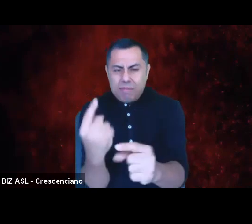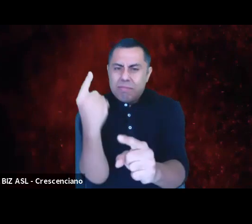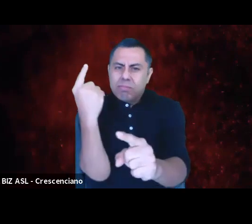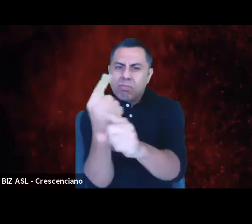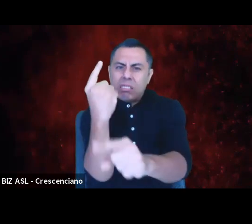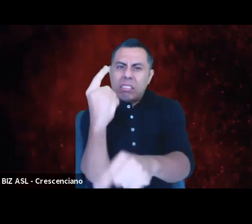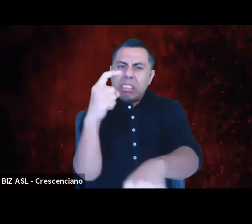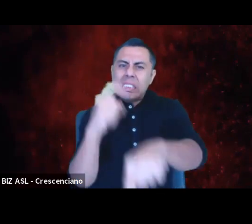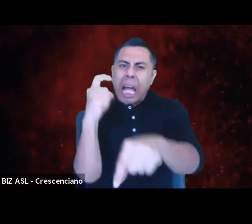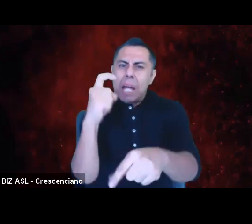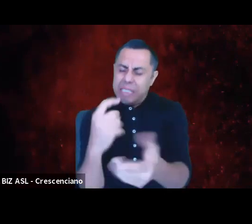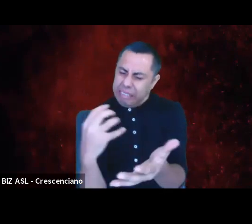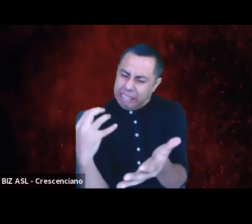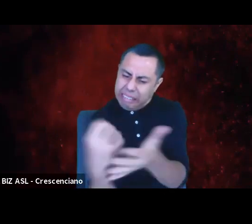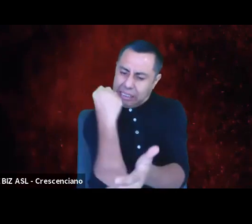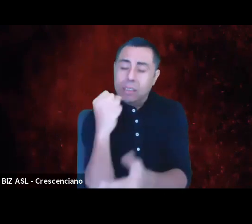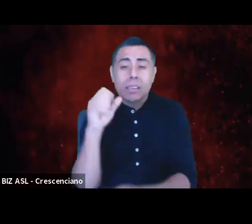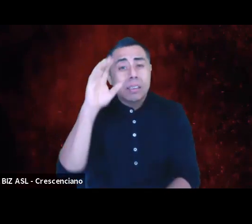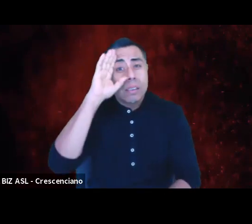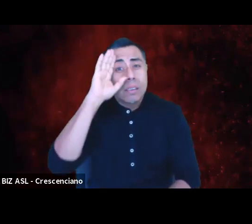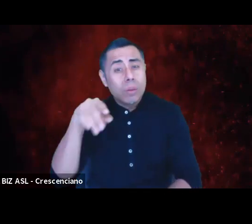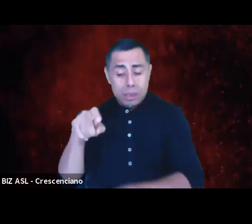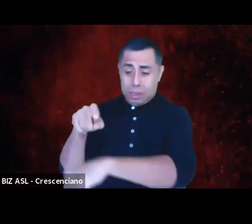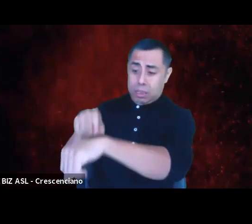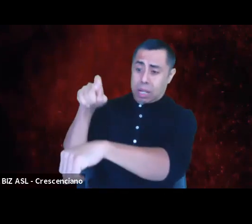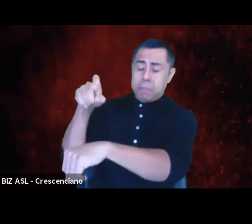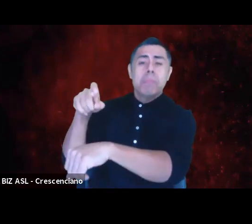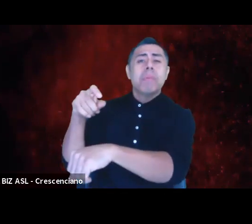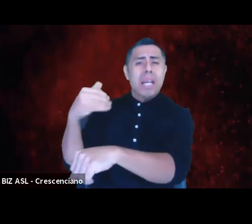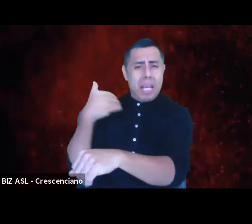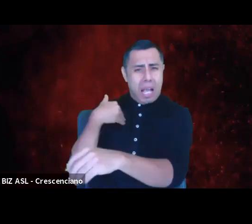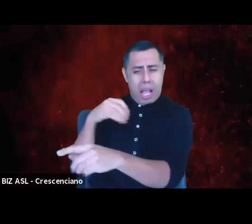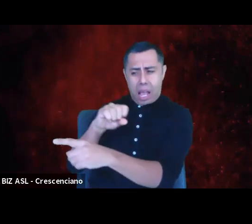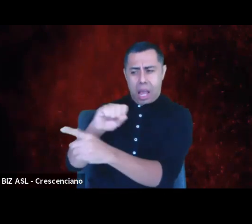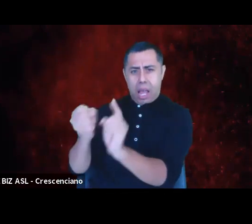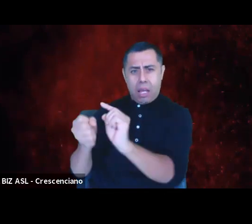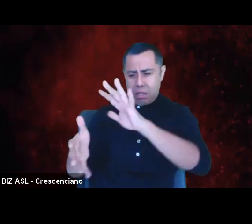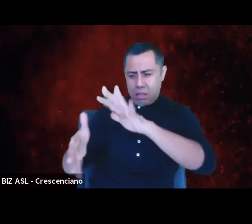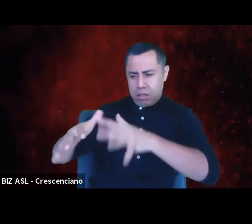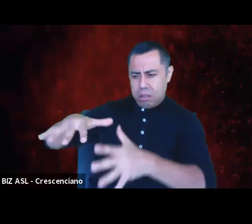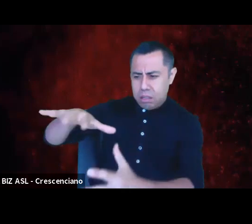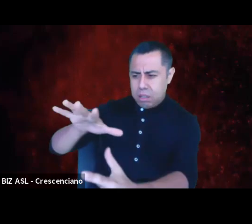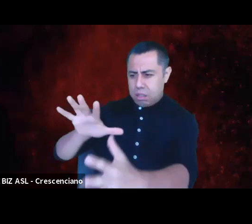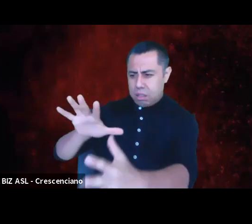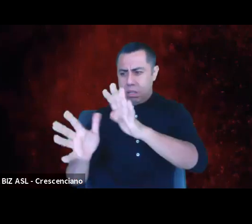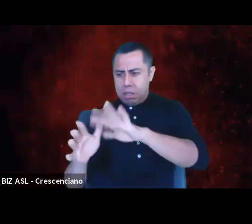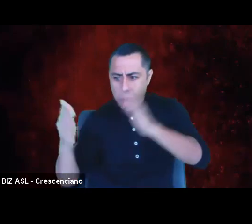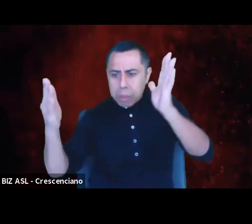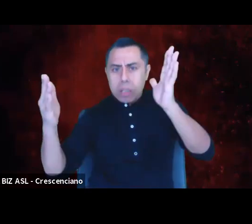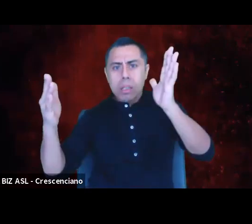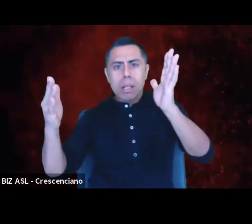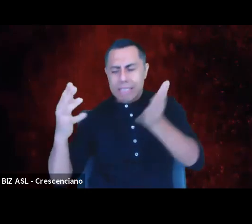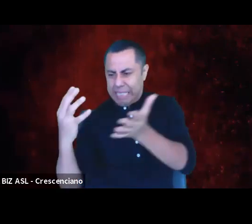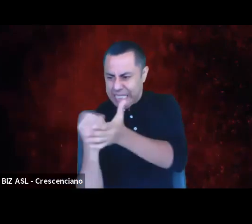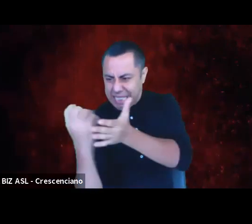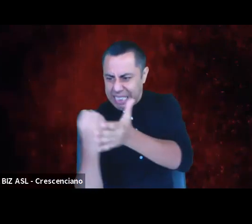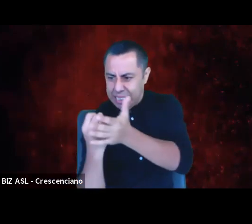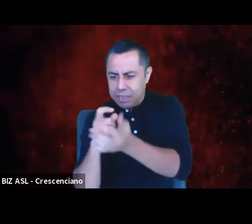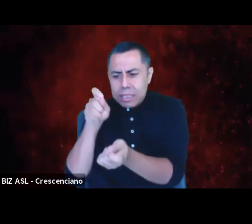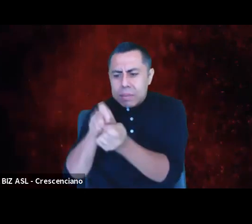Every time is a time for something. Every condition lends itself to more certain activities than others.